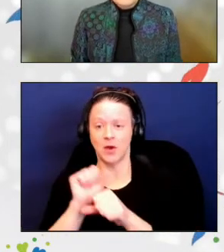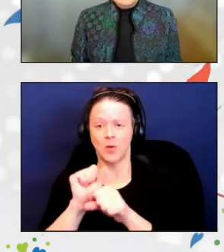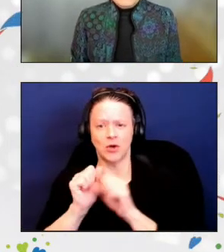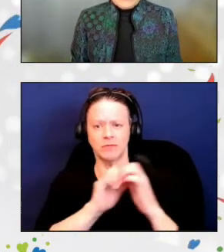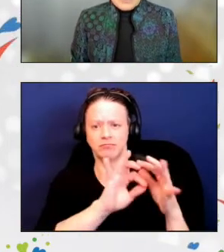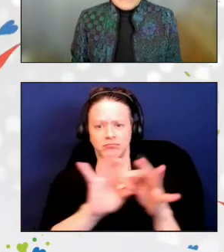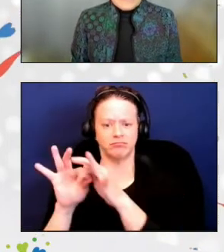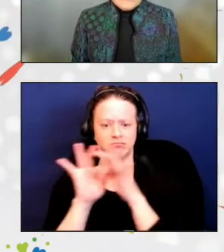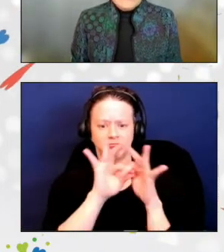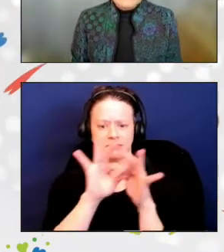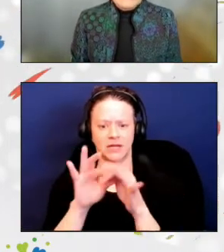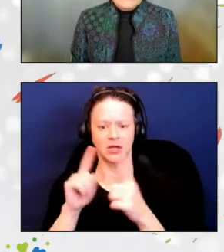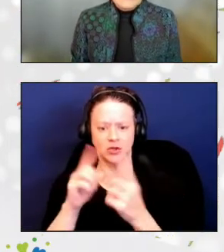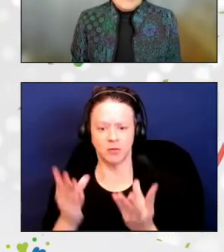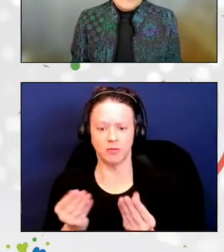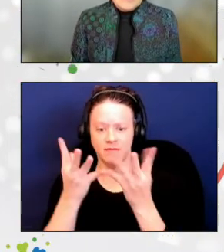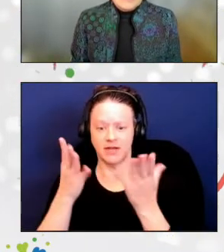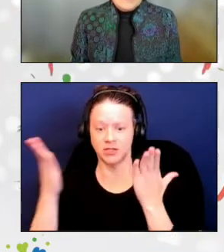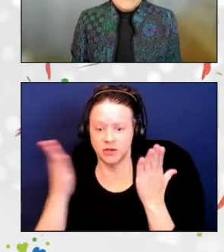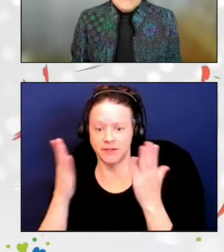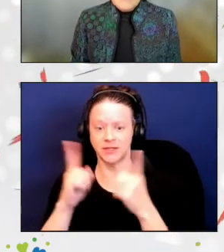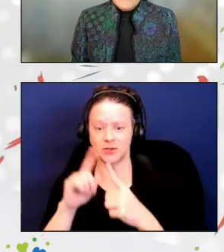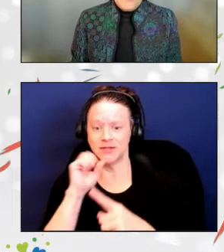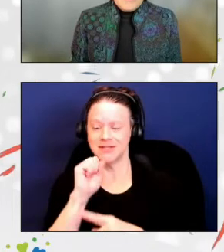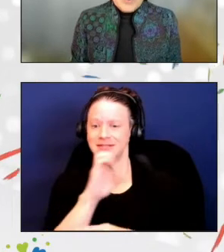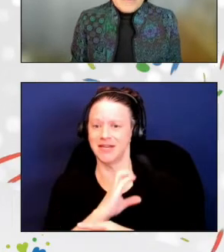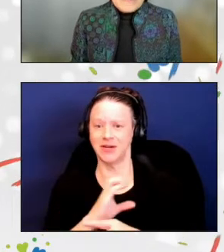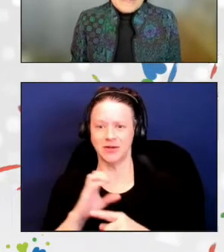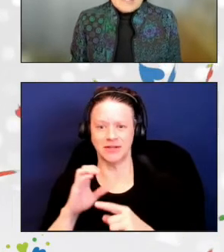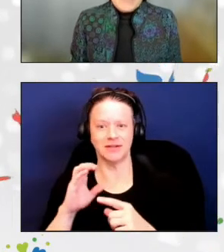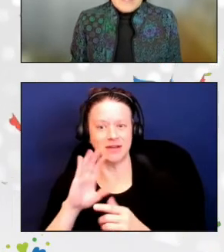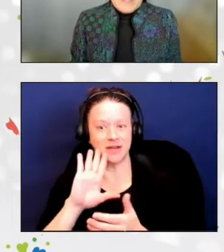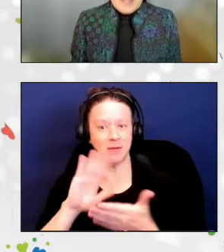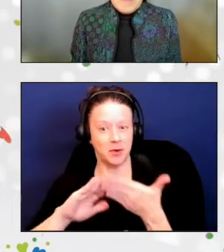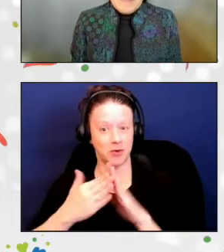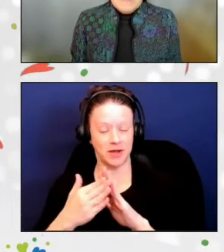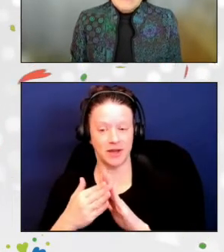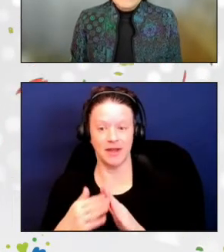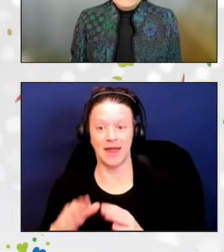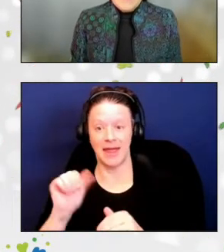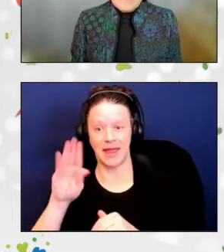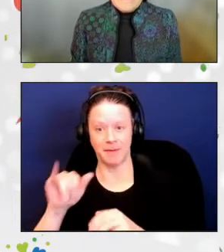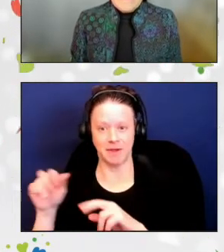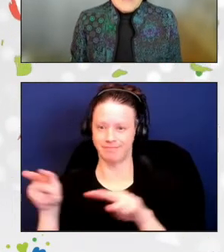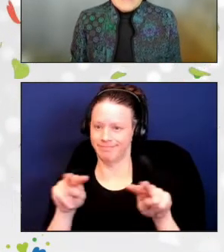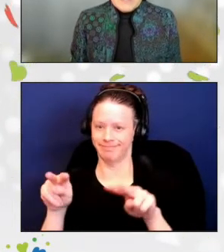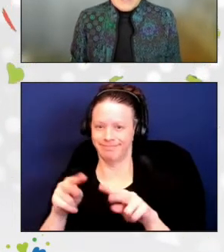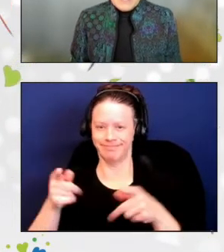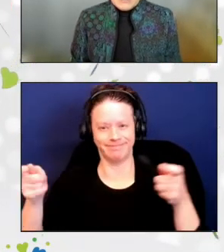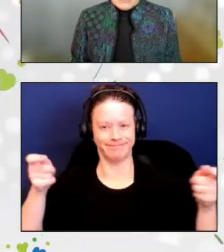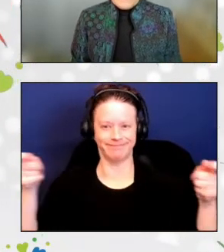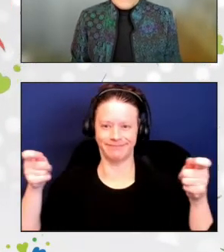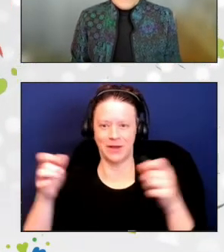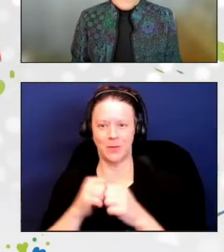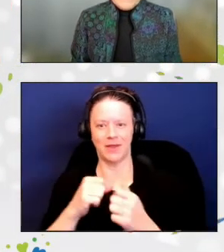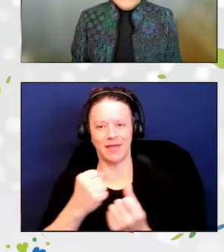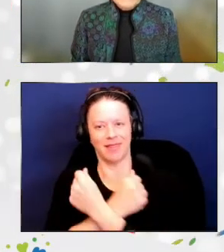to bring services to the senior community -- all overseen by Amy with love and dedication.